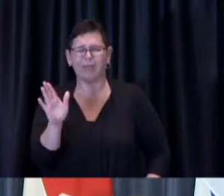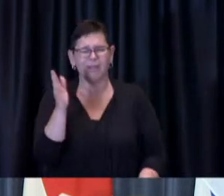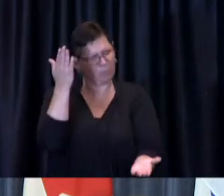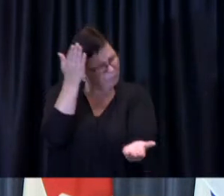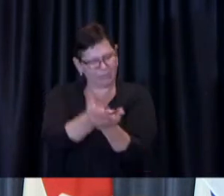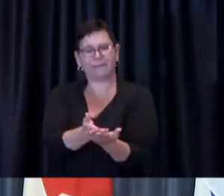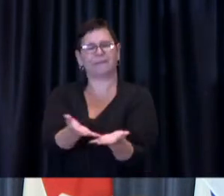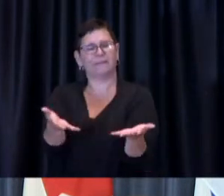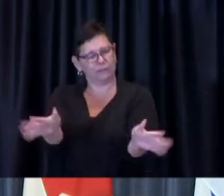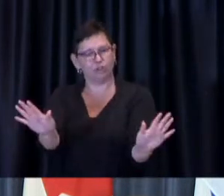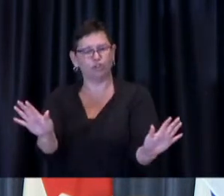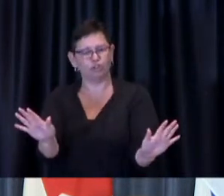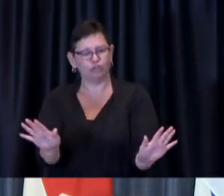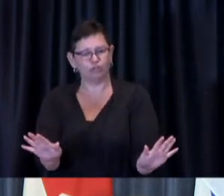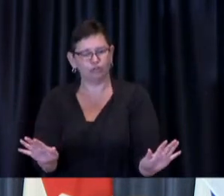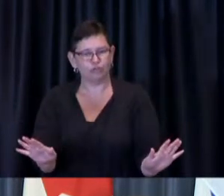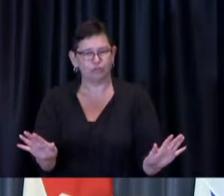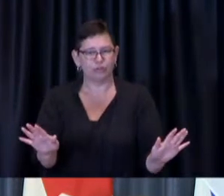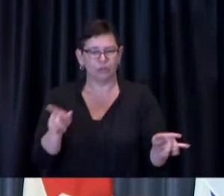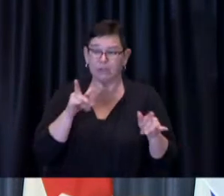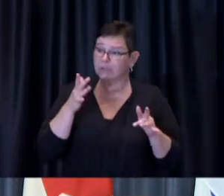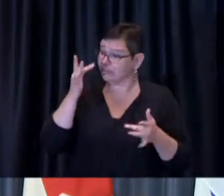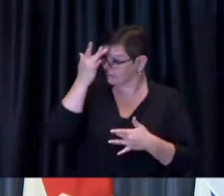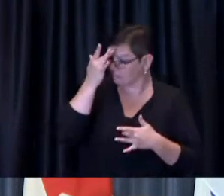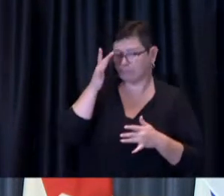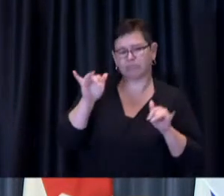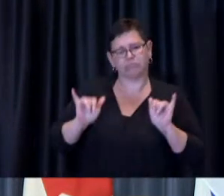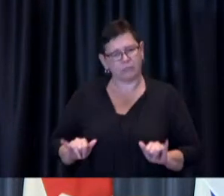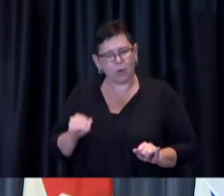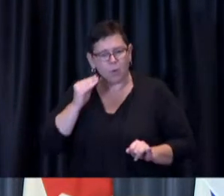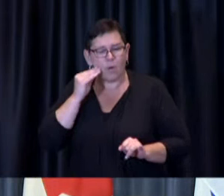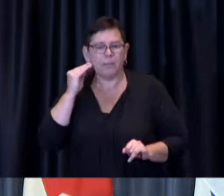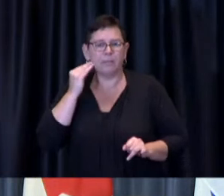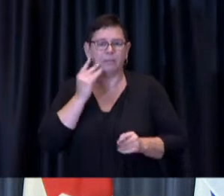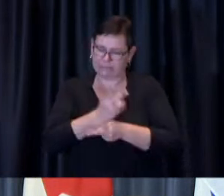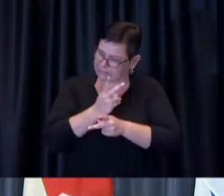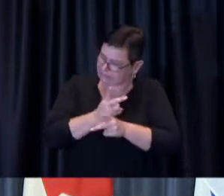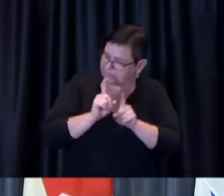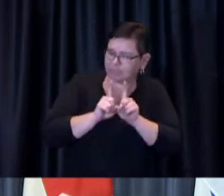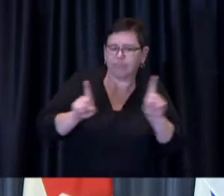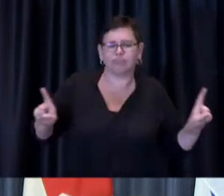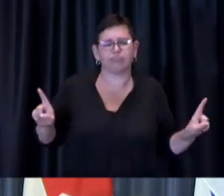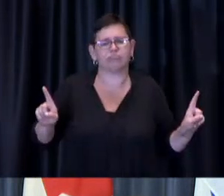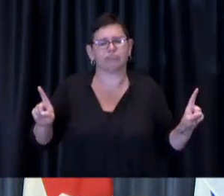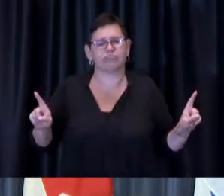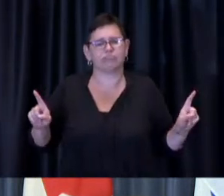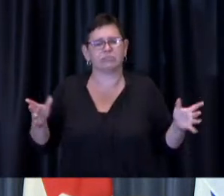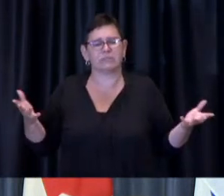sick like keeping distance particularly when you're in an indoor setting and you don't know